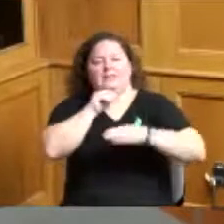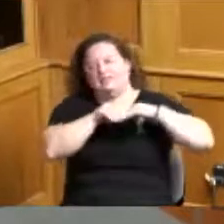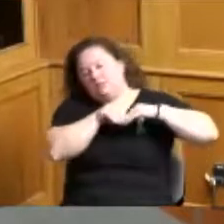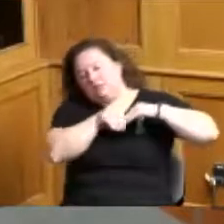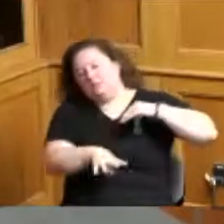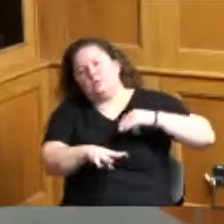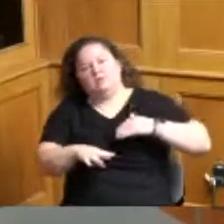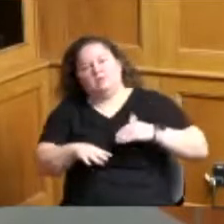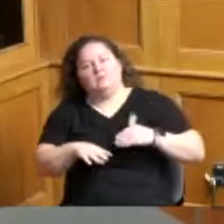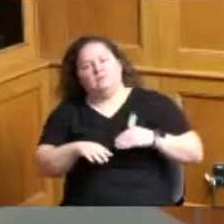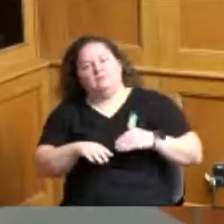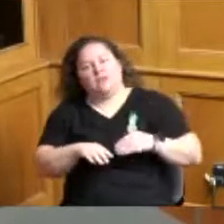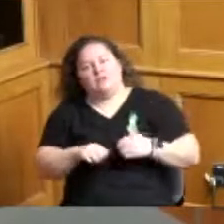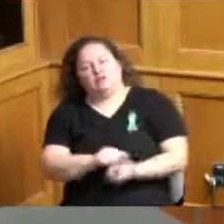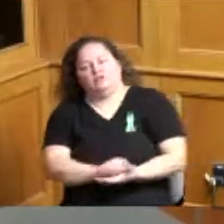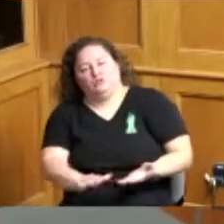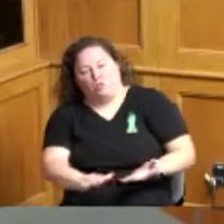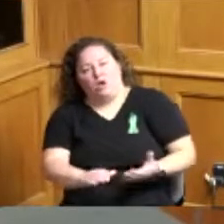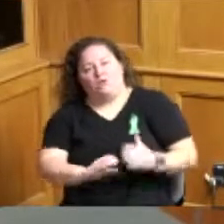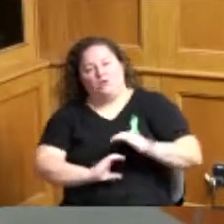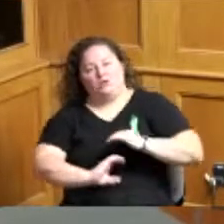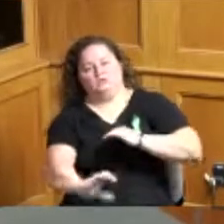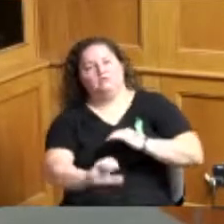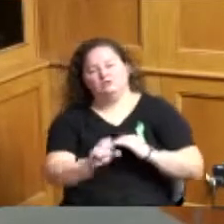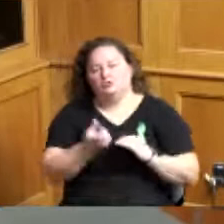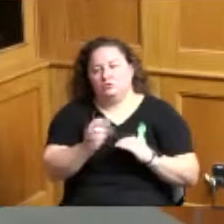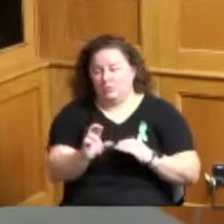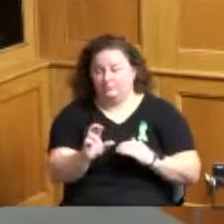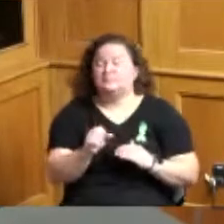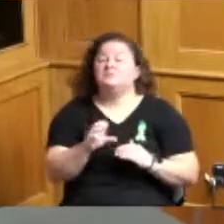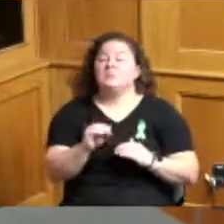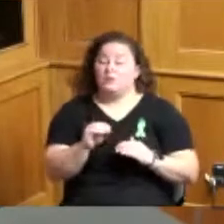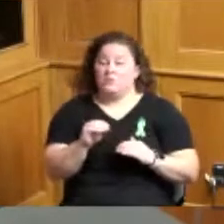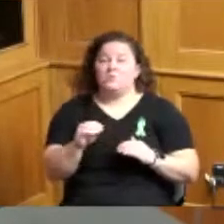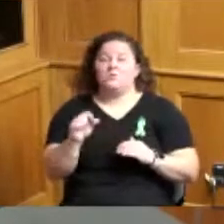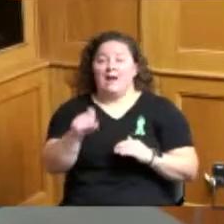agreement also provides protections namely indemnification to the county for the